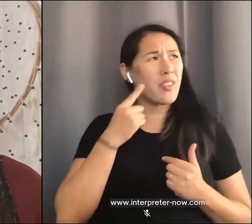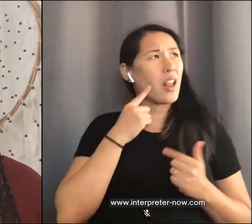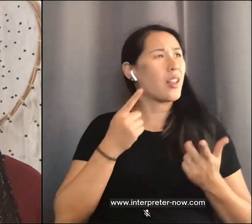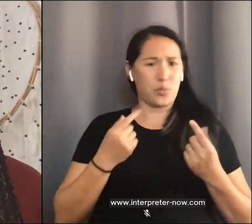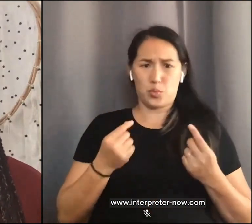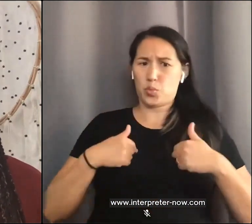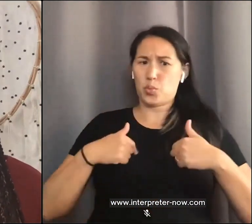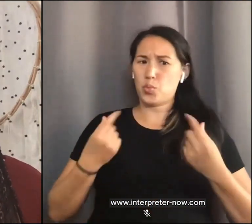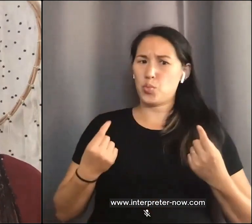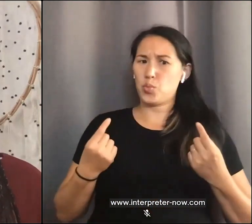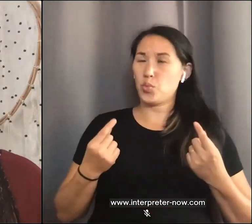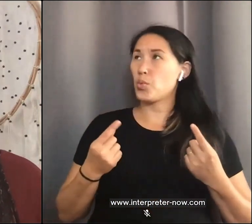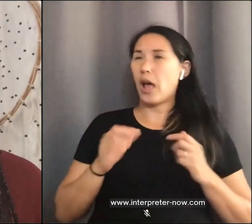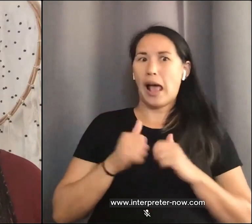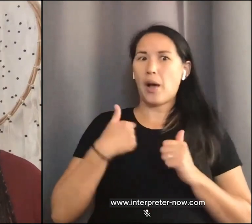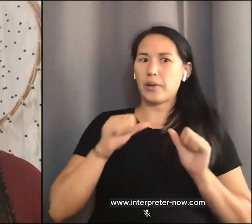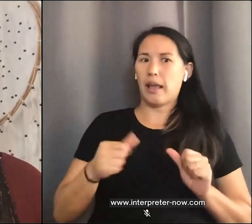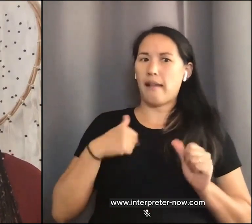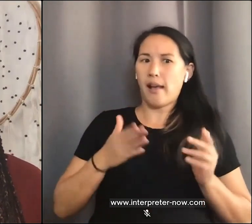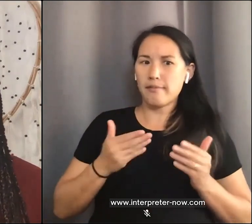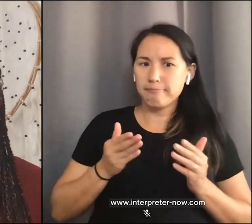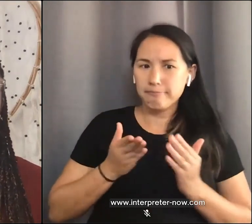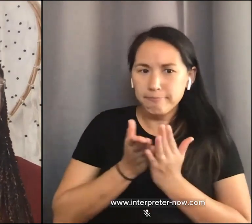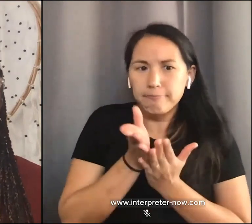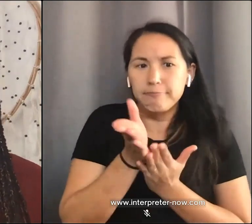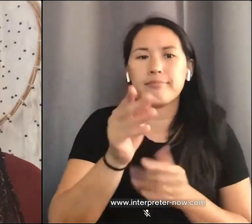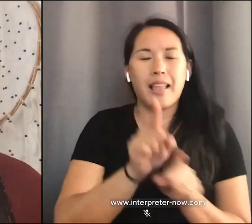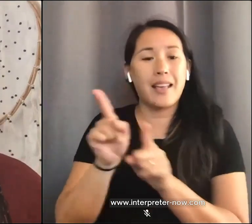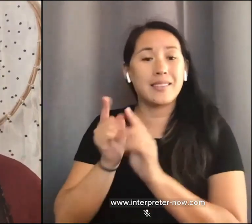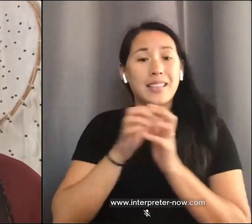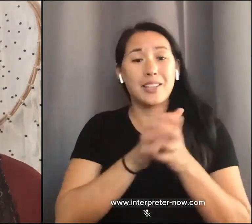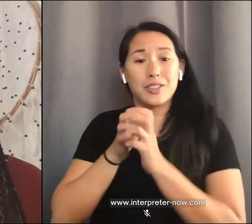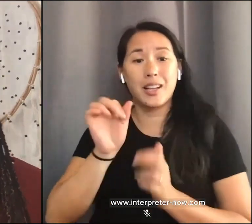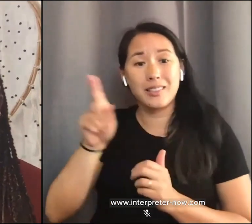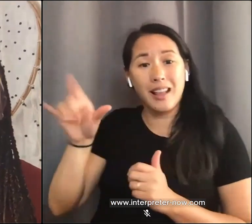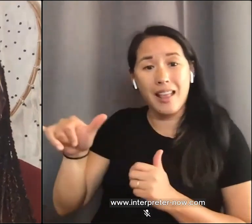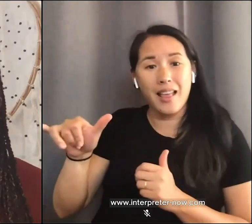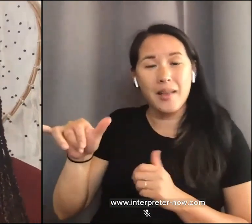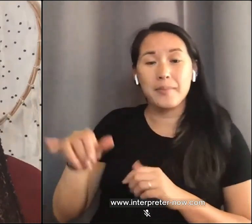a way forward as an intersectional ally? Well, it's acknowledging that oppression takes place